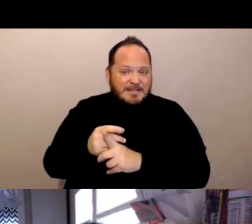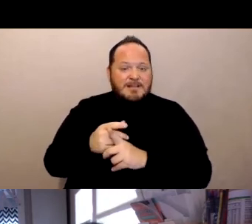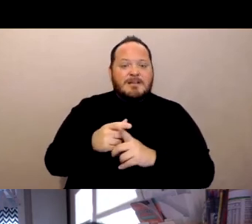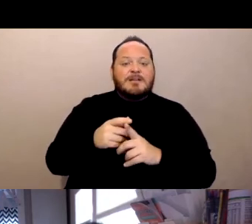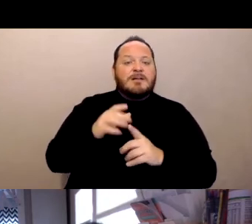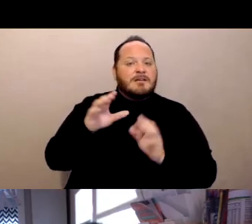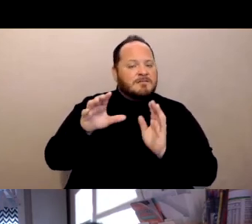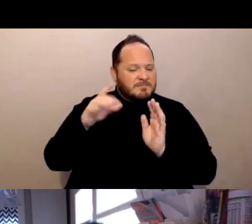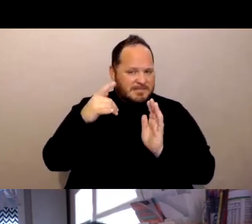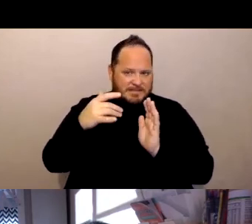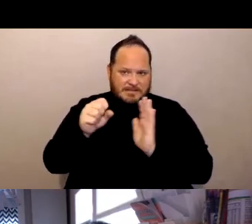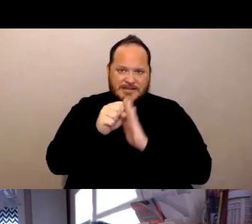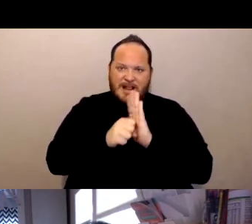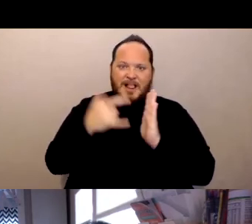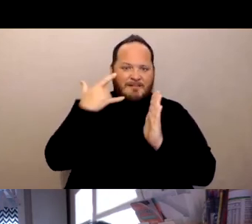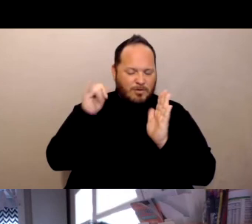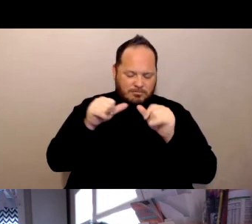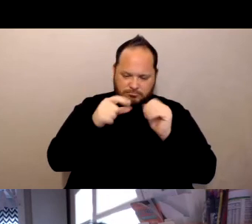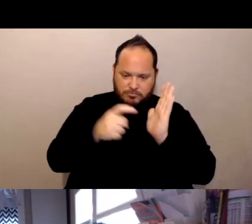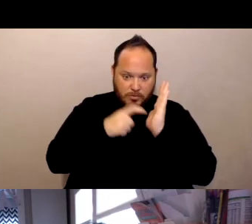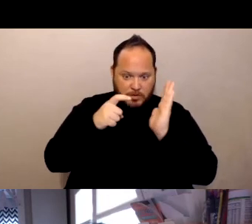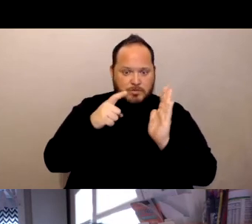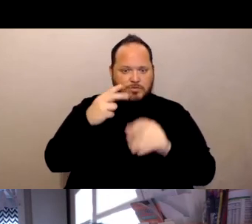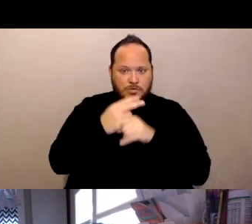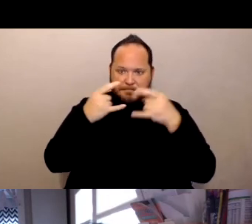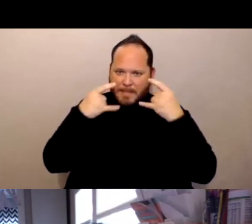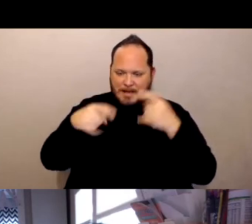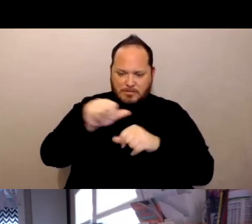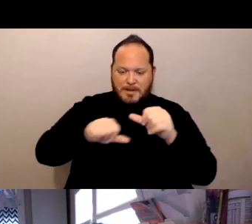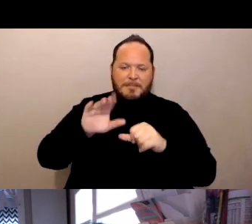within the presence of one another but then they did away with that after some pushback.